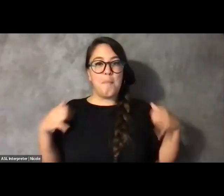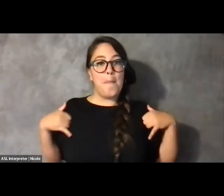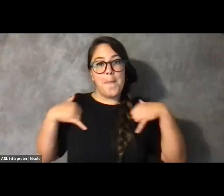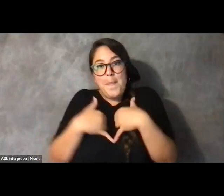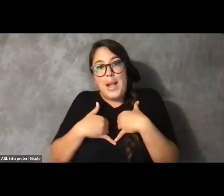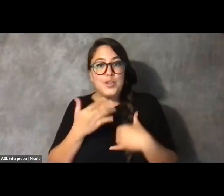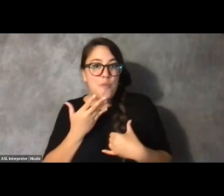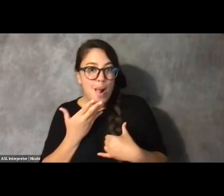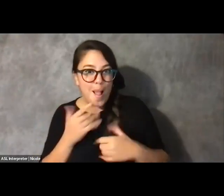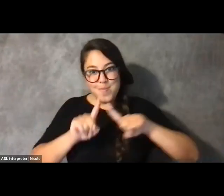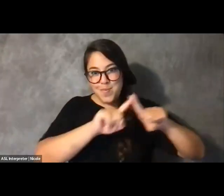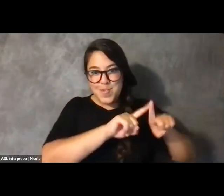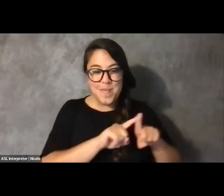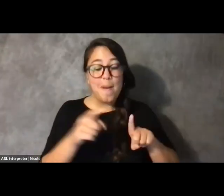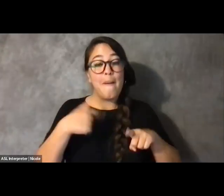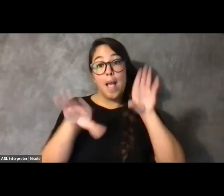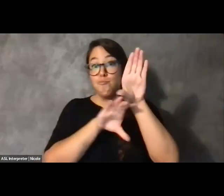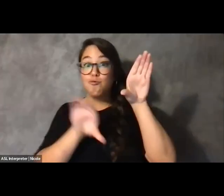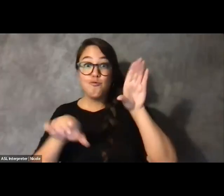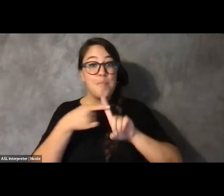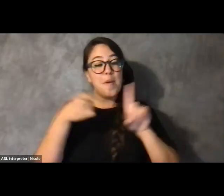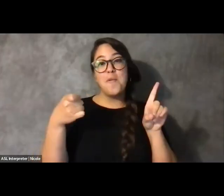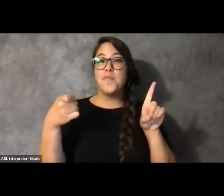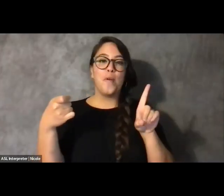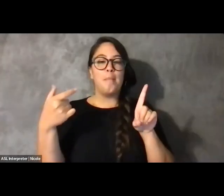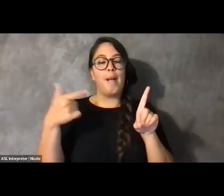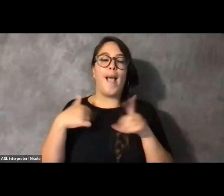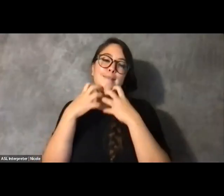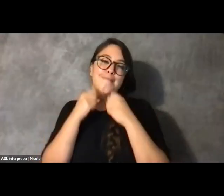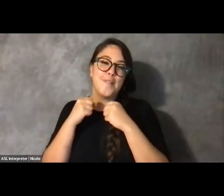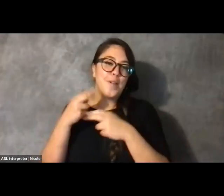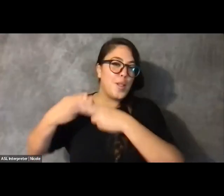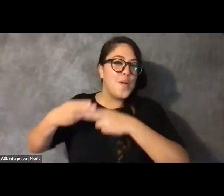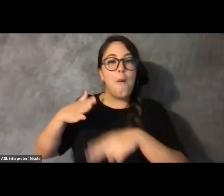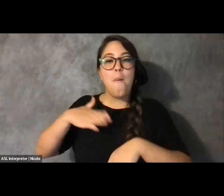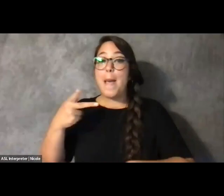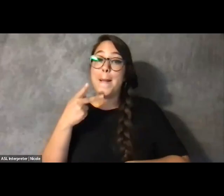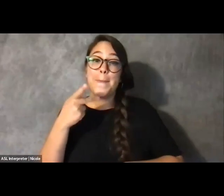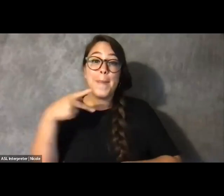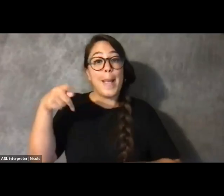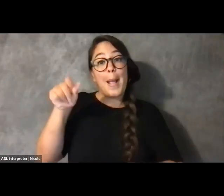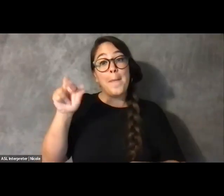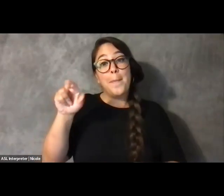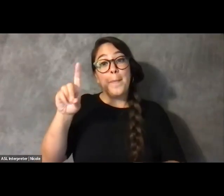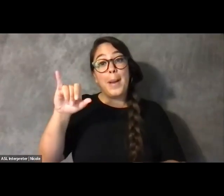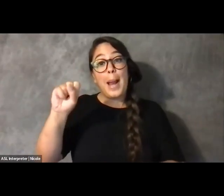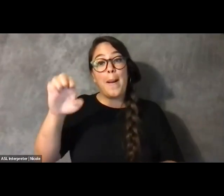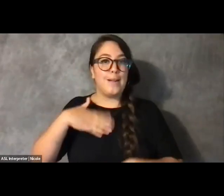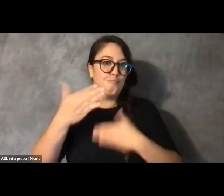and I'm zooming to you from what I lovingly refer to as my Pink Paradise. I'm in a very pink room right now.